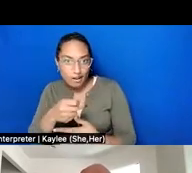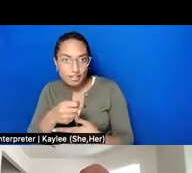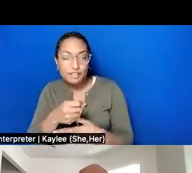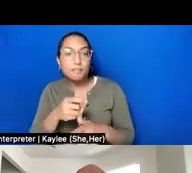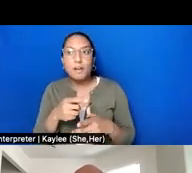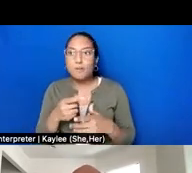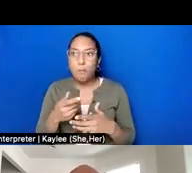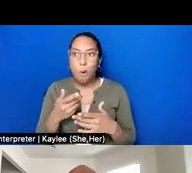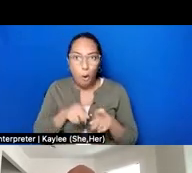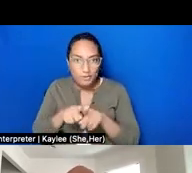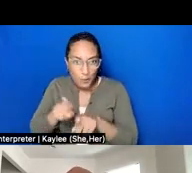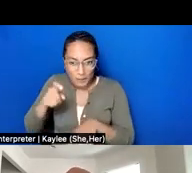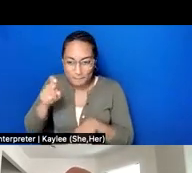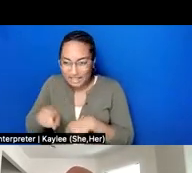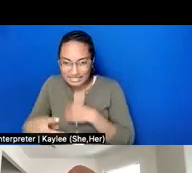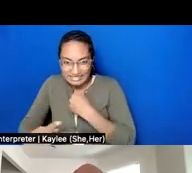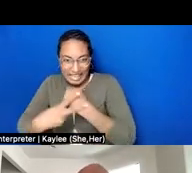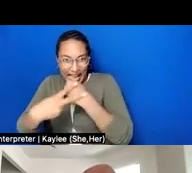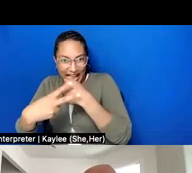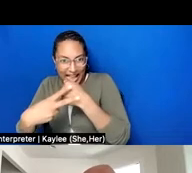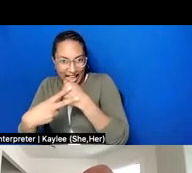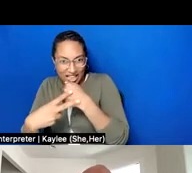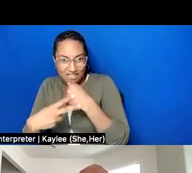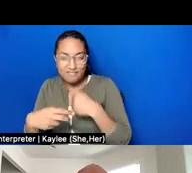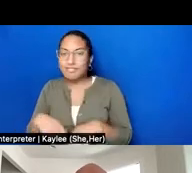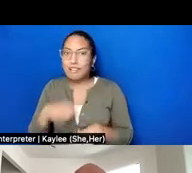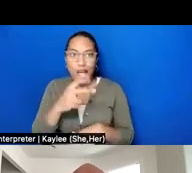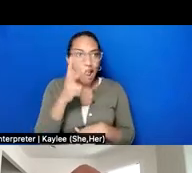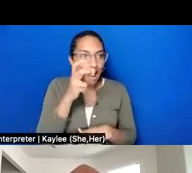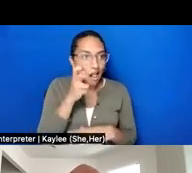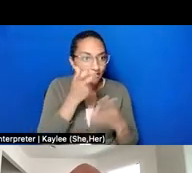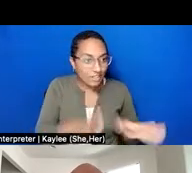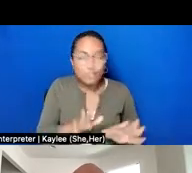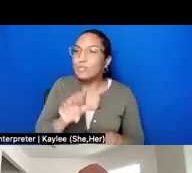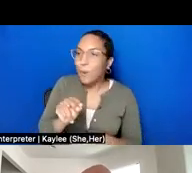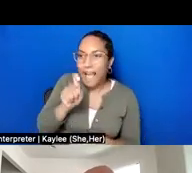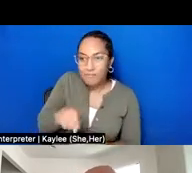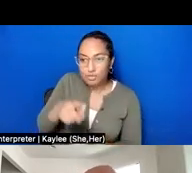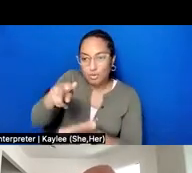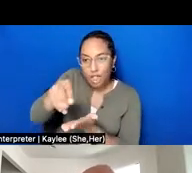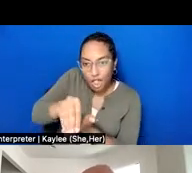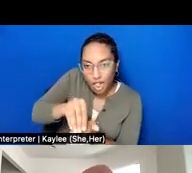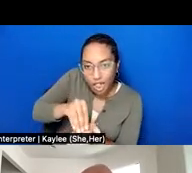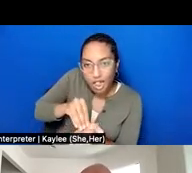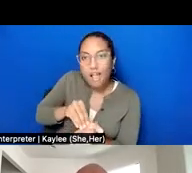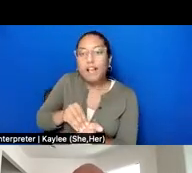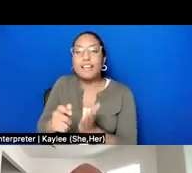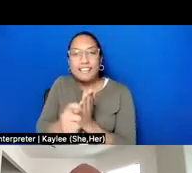This is something that will require processing, cataloging, preservation, and access over the long